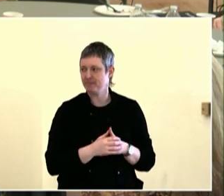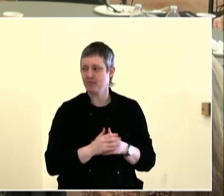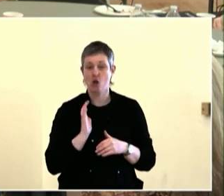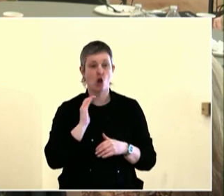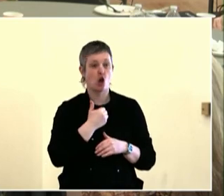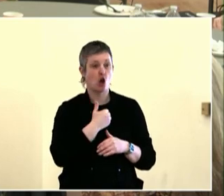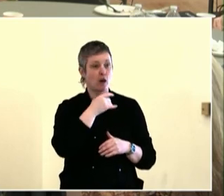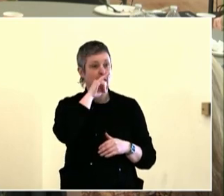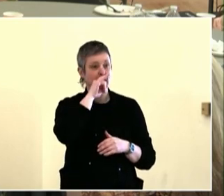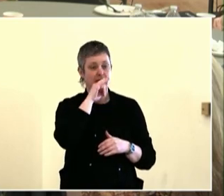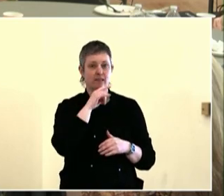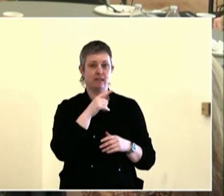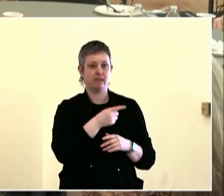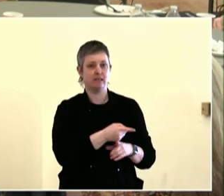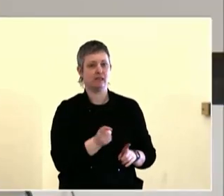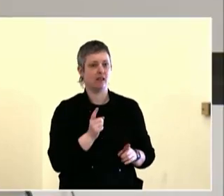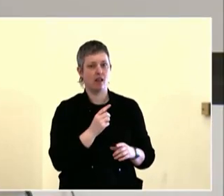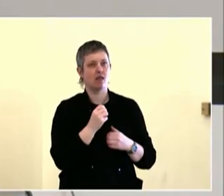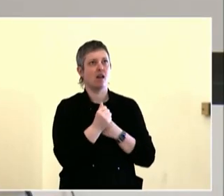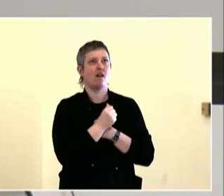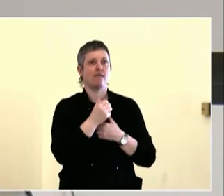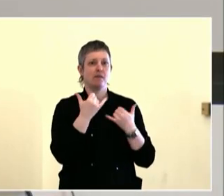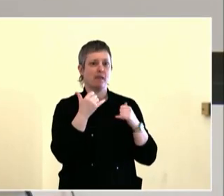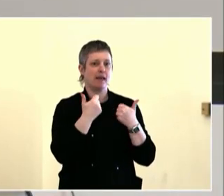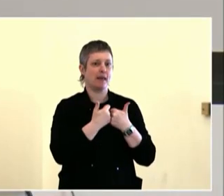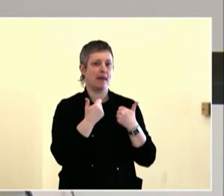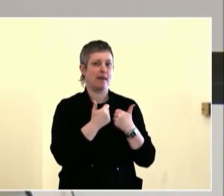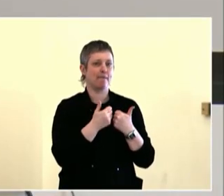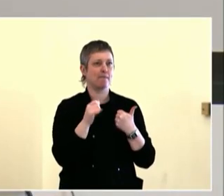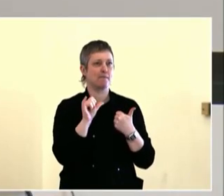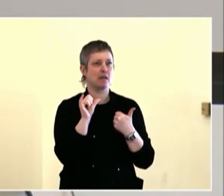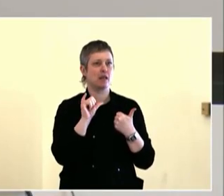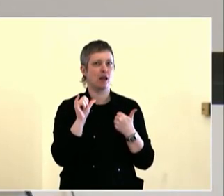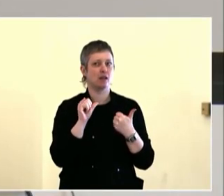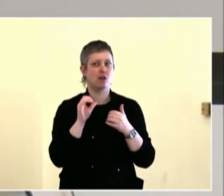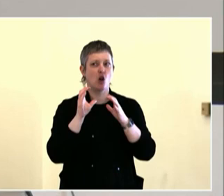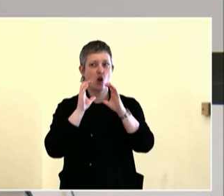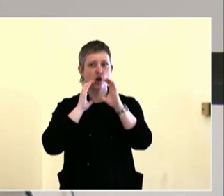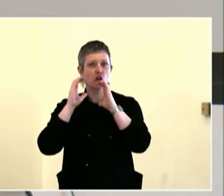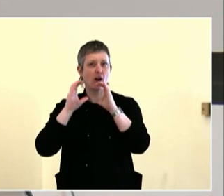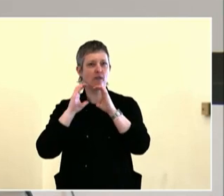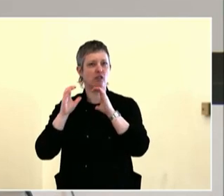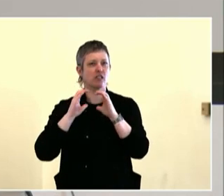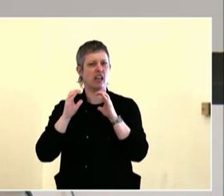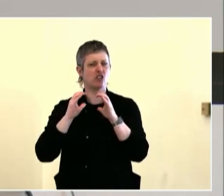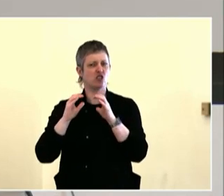pathways to engage, they're obvious, they're talked about, they're known, et cetera one of